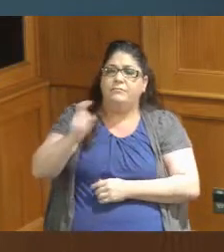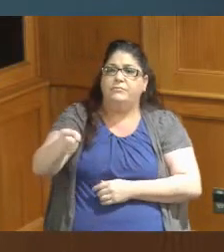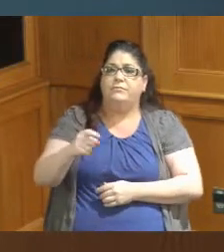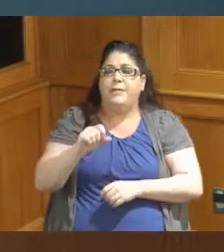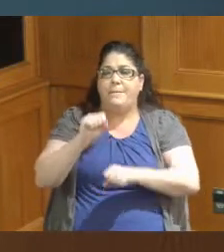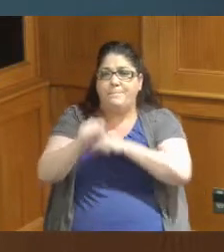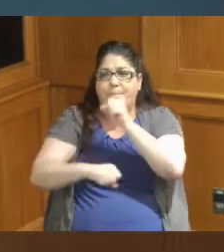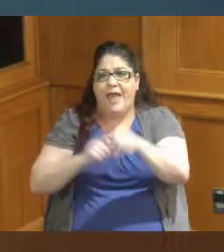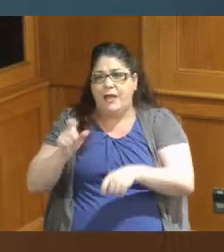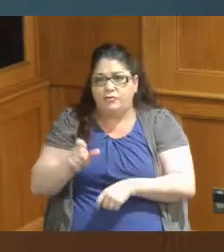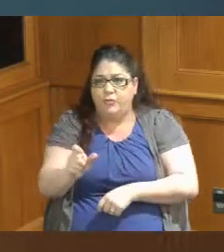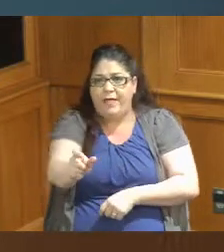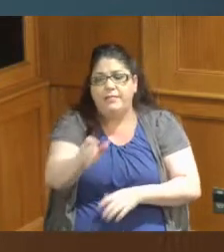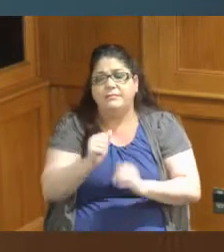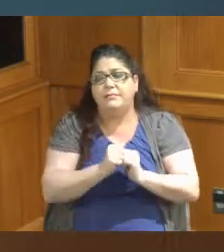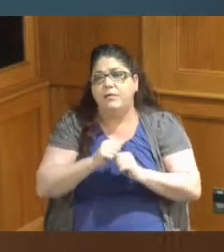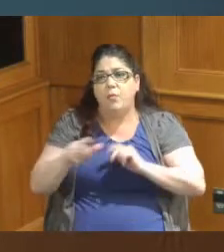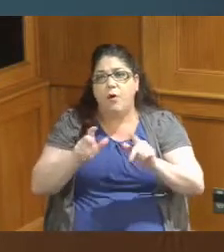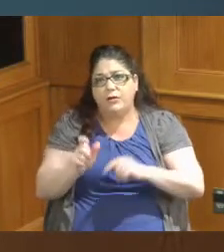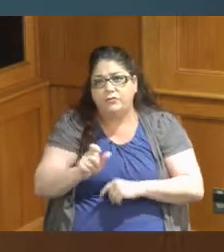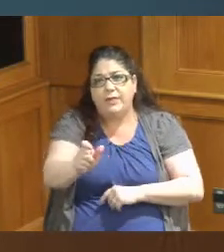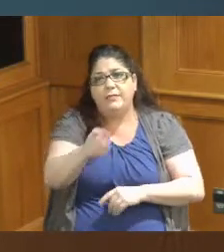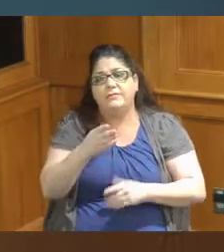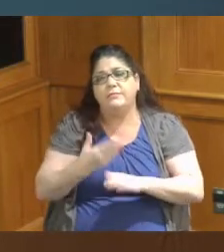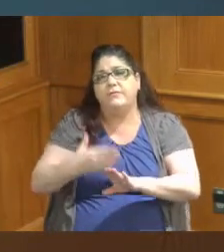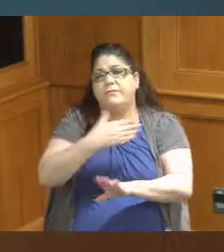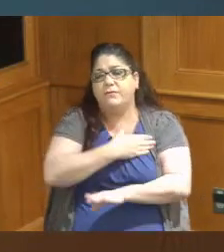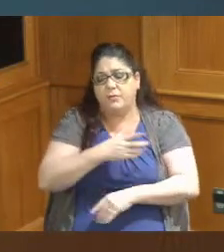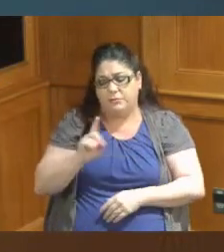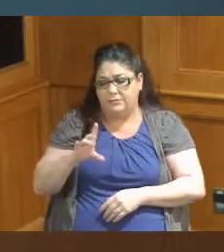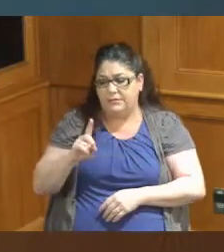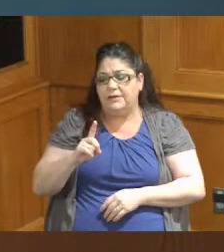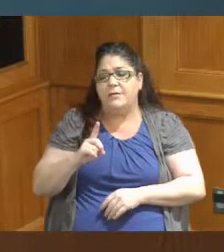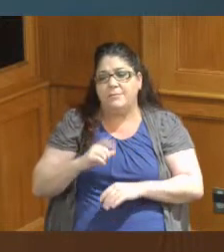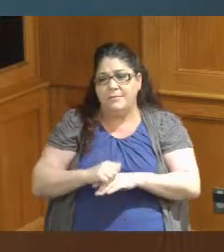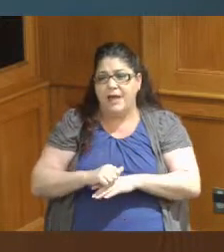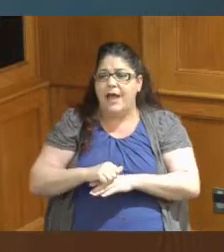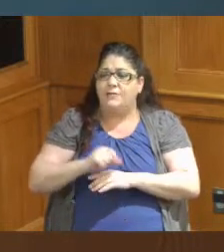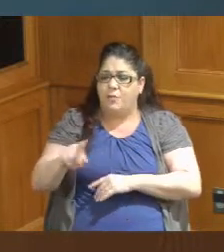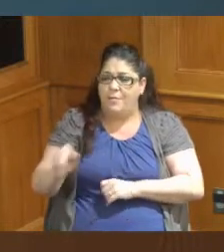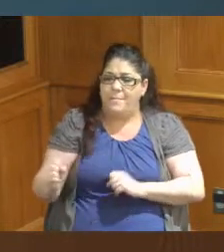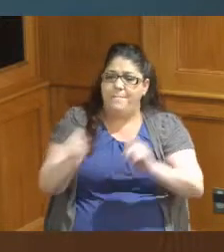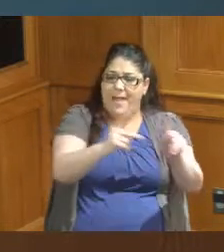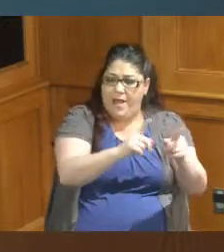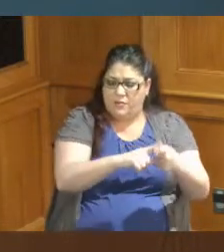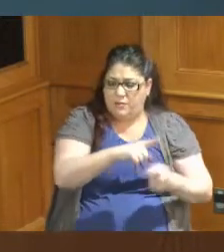trails and walking trails and I've I've sent them back to the Administration to see if there's some